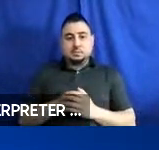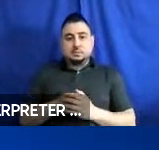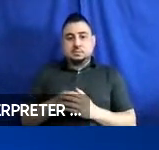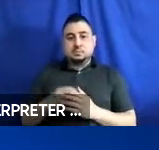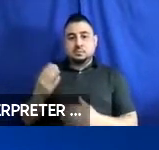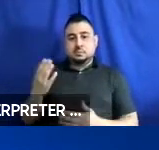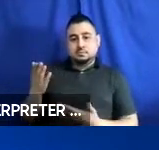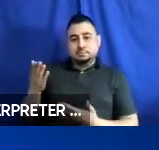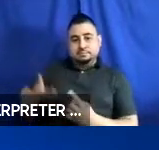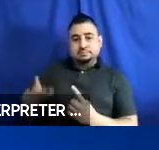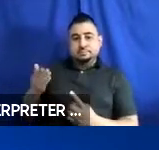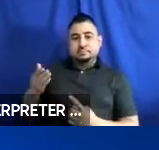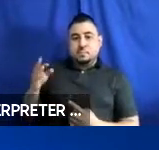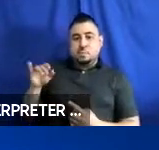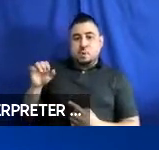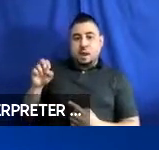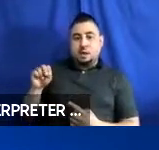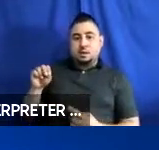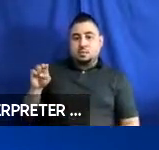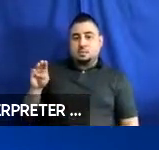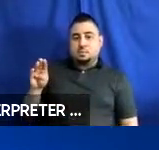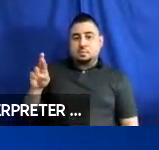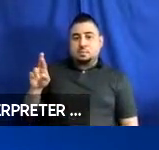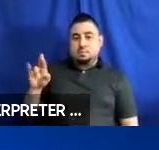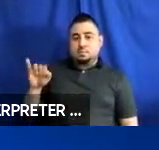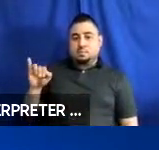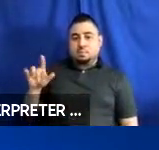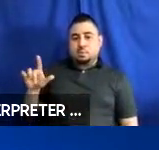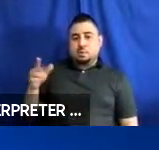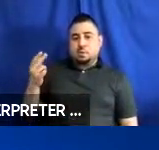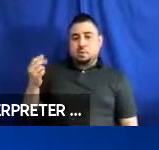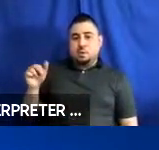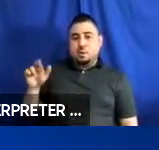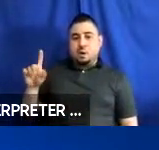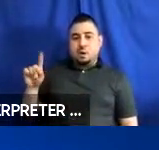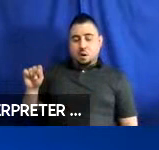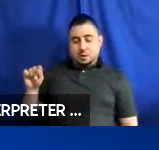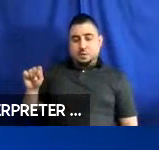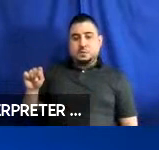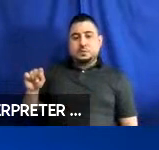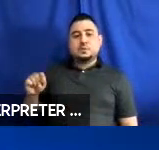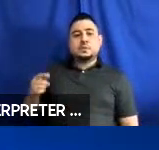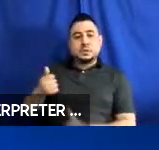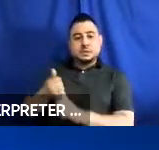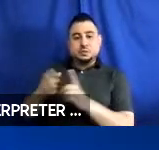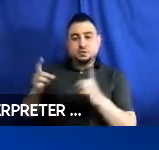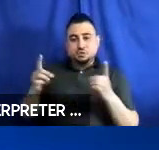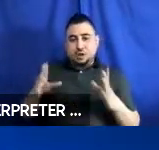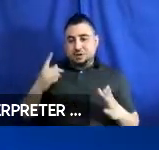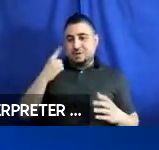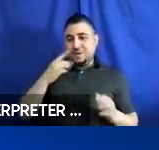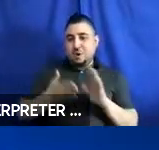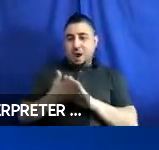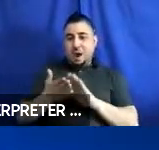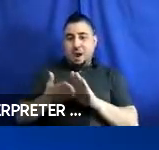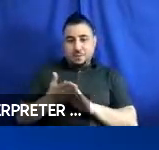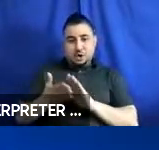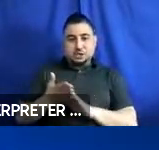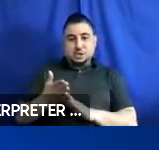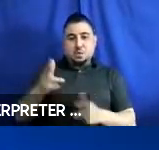you to the first speaker, Bryan Brillhart, he is the Director of Operations at RoboticResearch